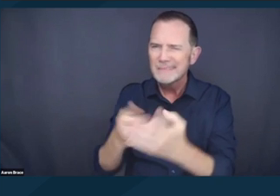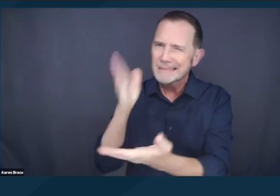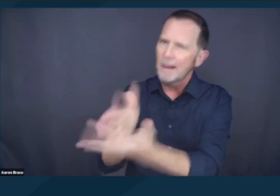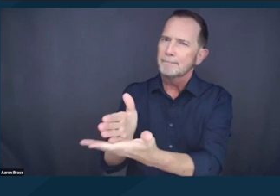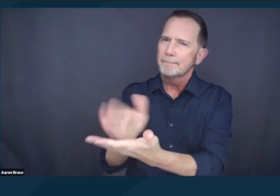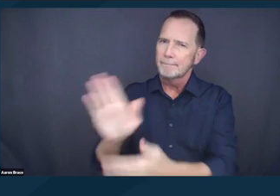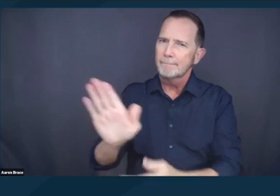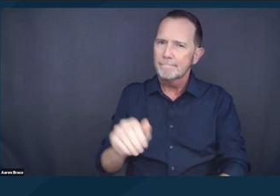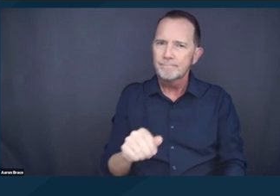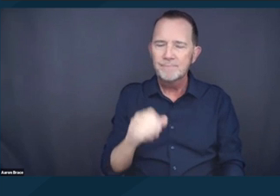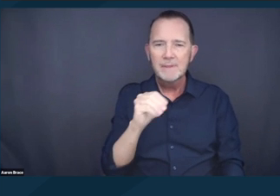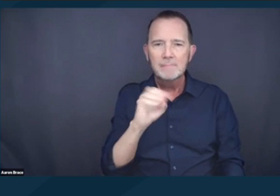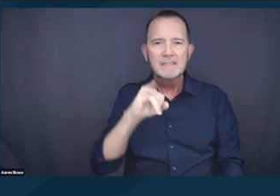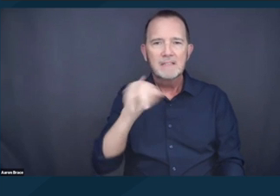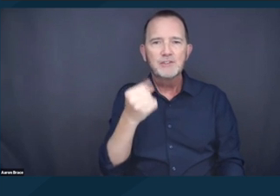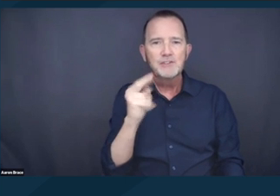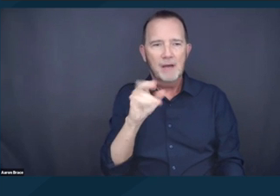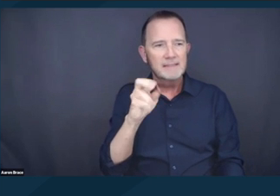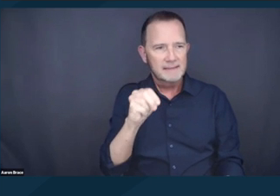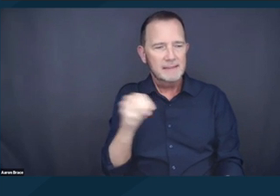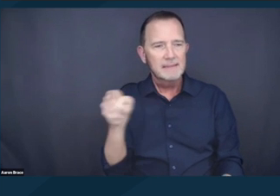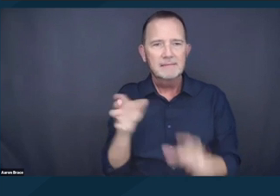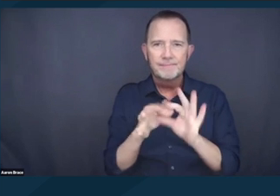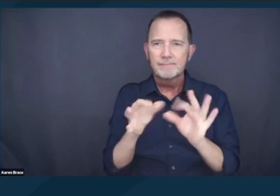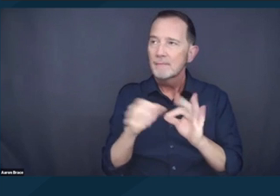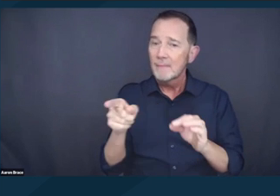Ms. Johnson's main argument was that punishing people with no alternative